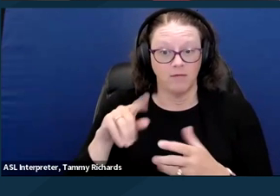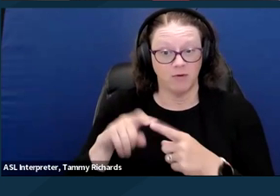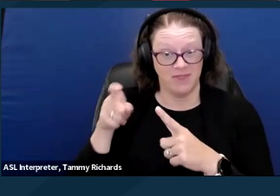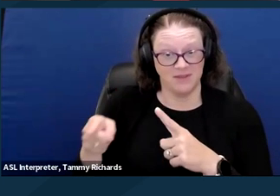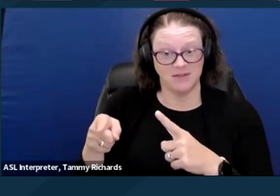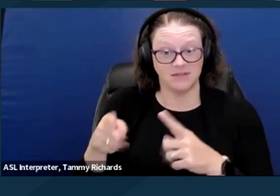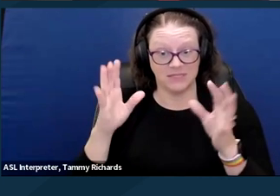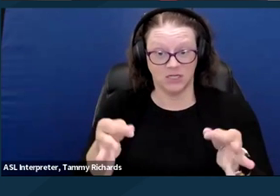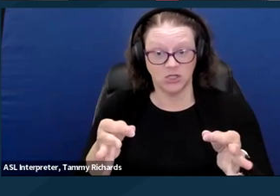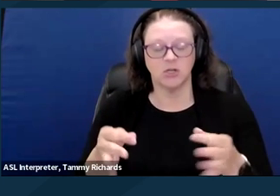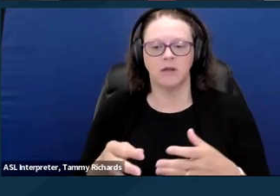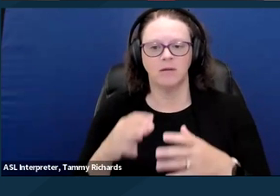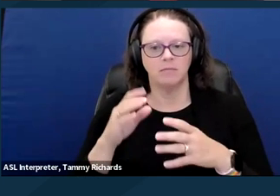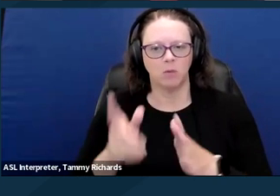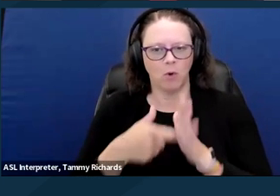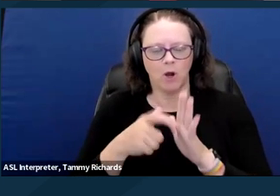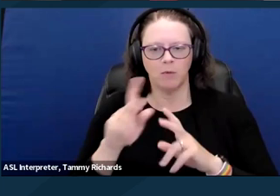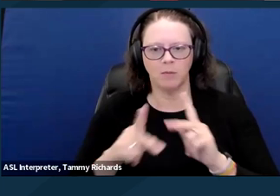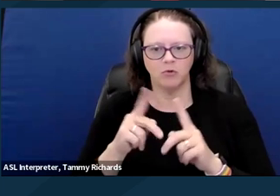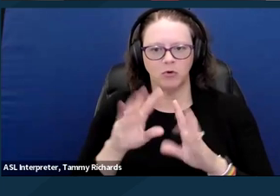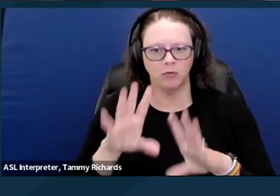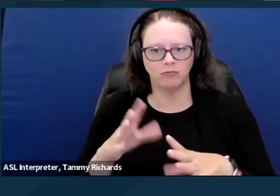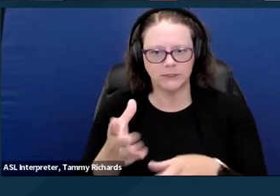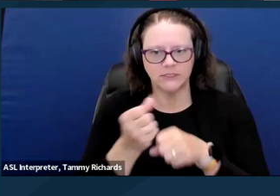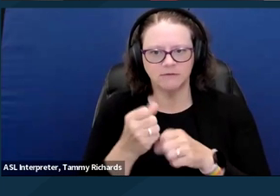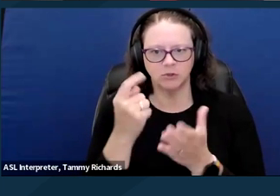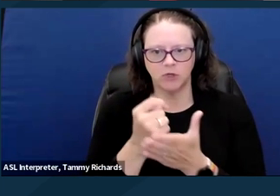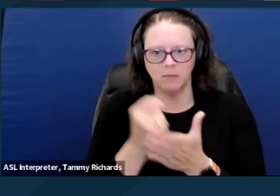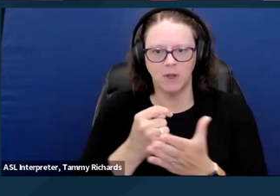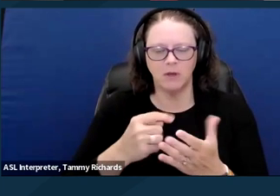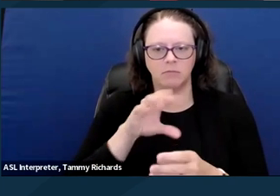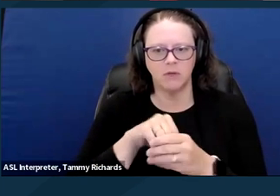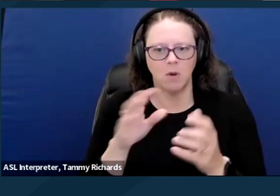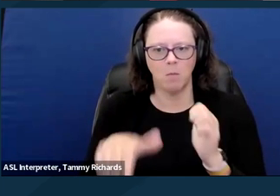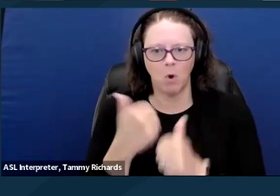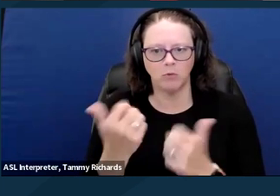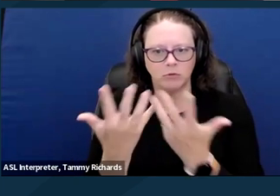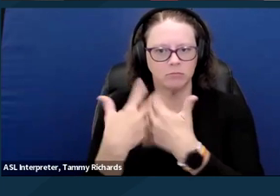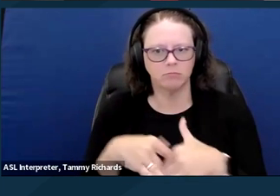In fact, just yesterday, August 27th, the US Department of Justice